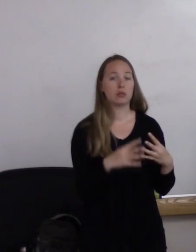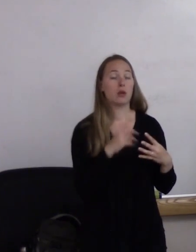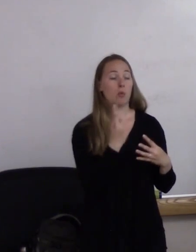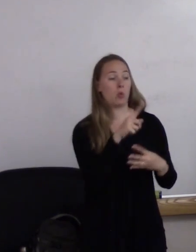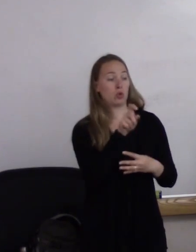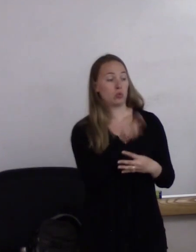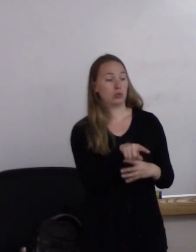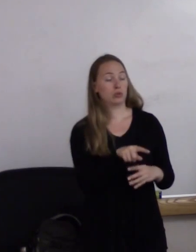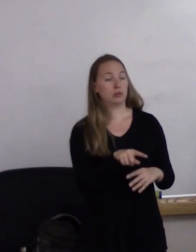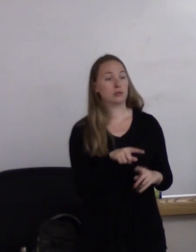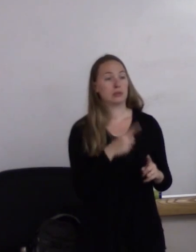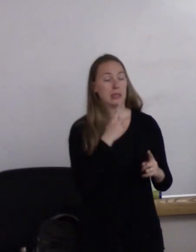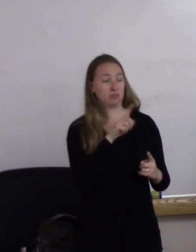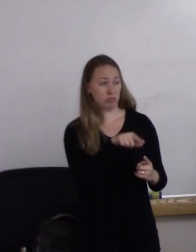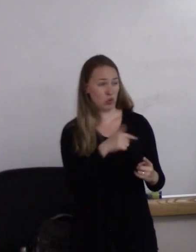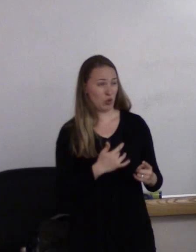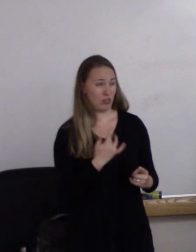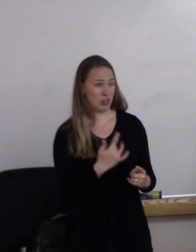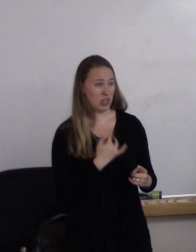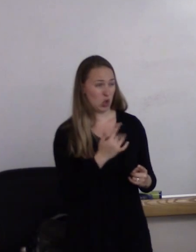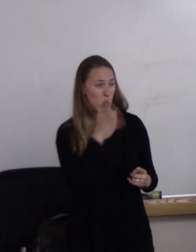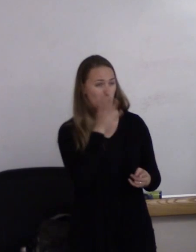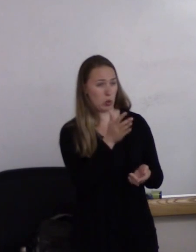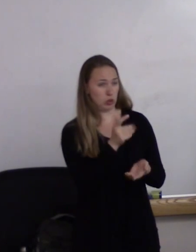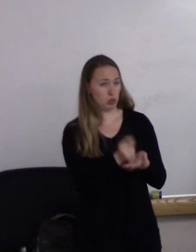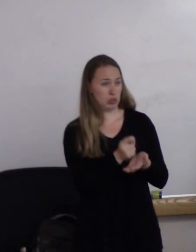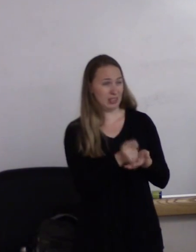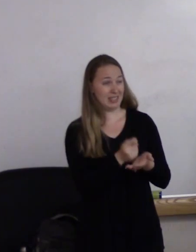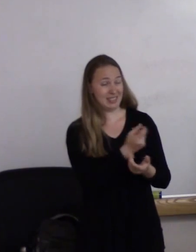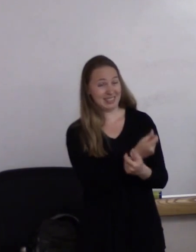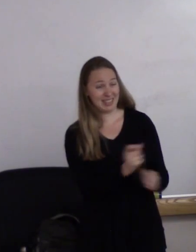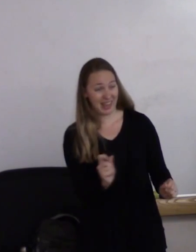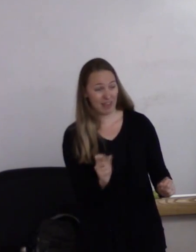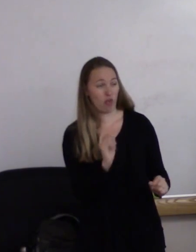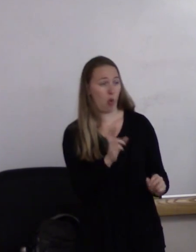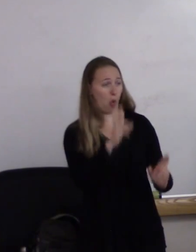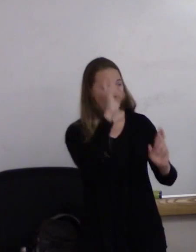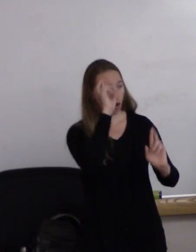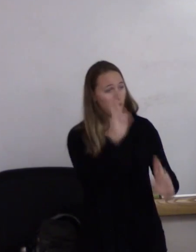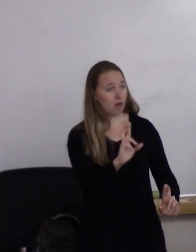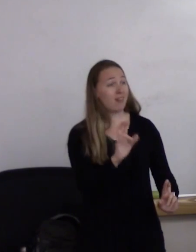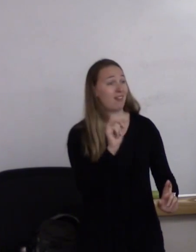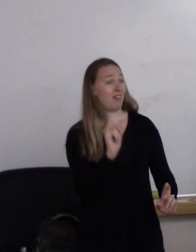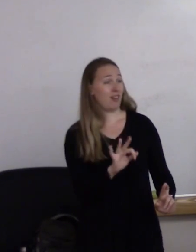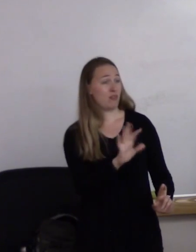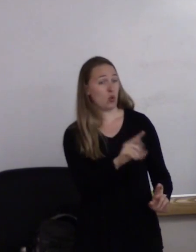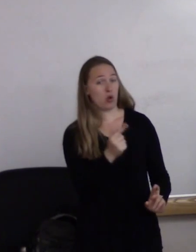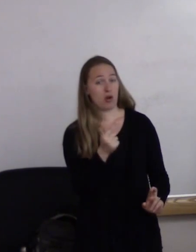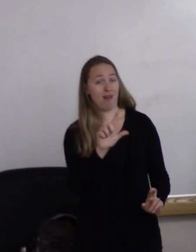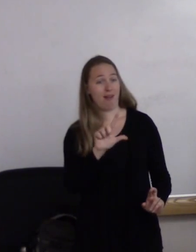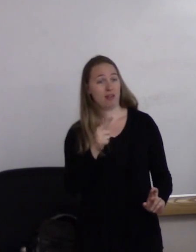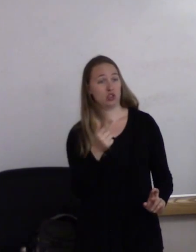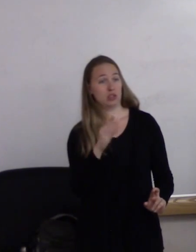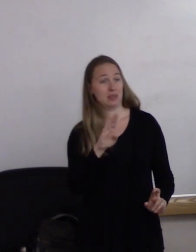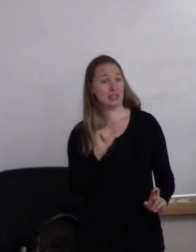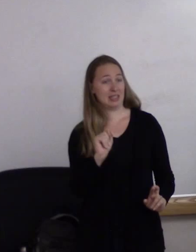"Do you feel you'd be treated safely or respectfully if your LGBT status were known?"